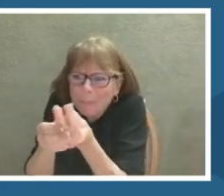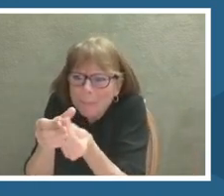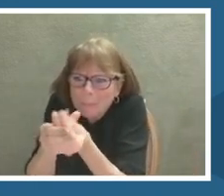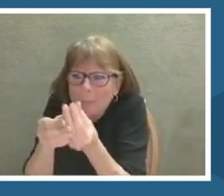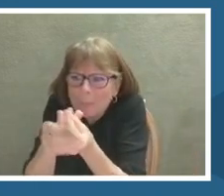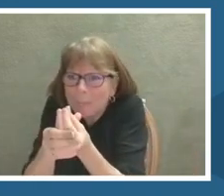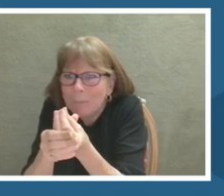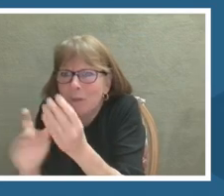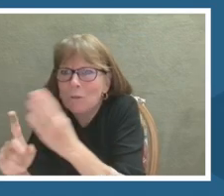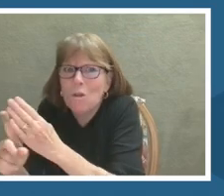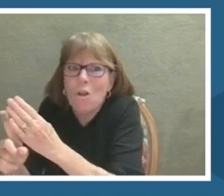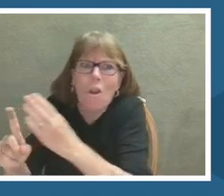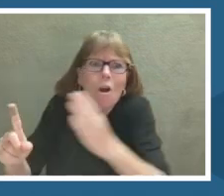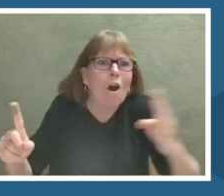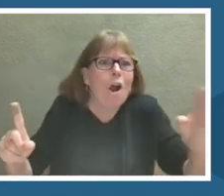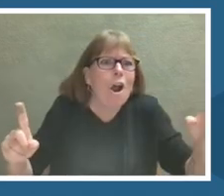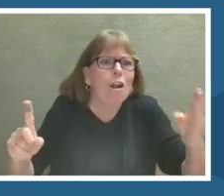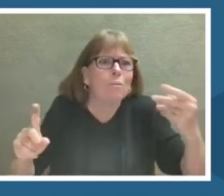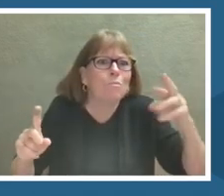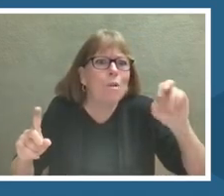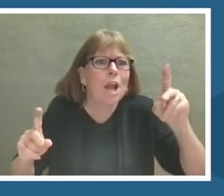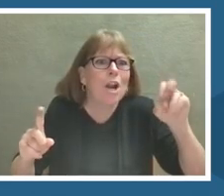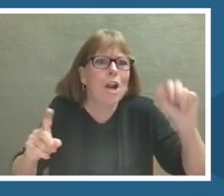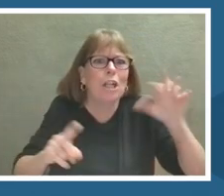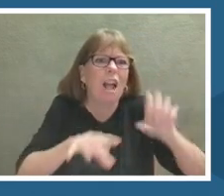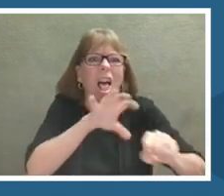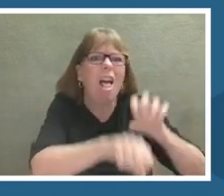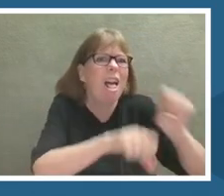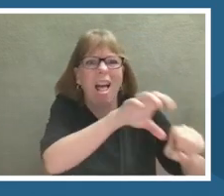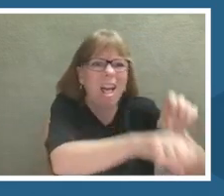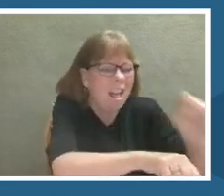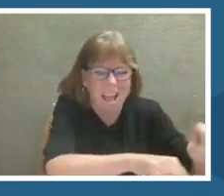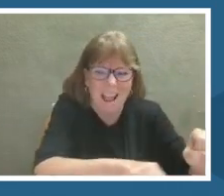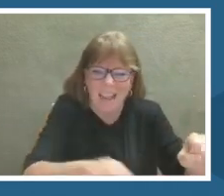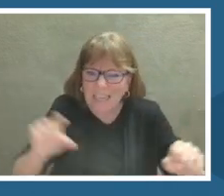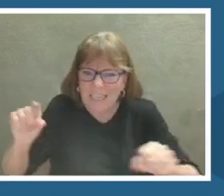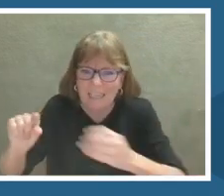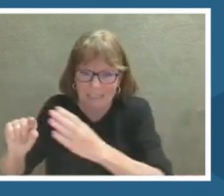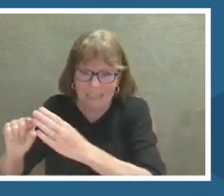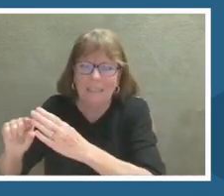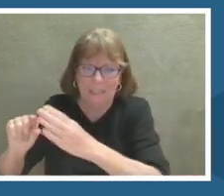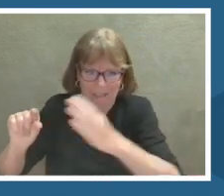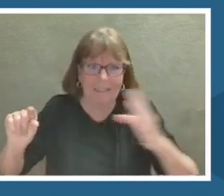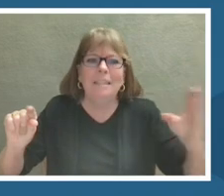The more you discover, the closer you will be to re-creating a healthy ecosystem, returning